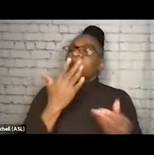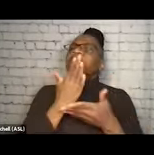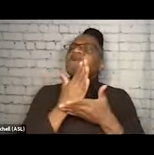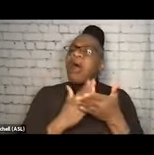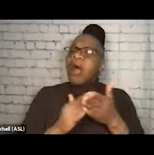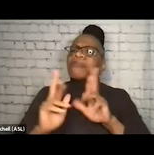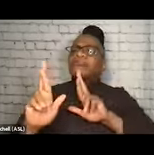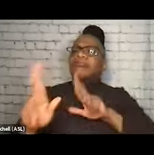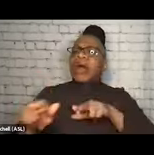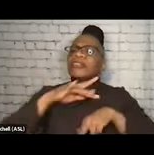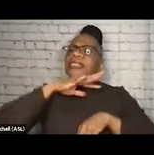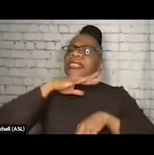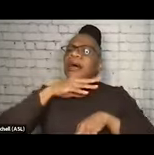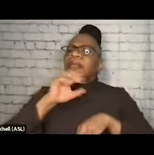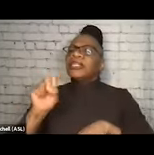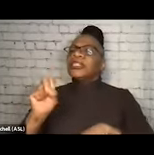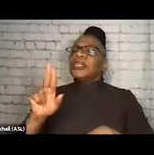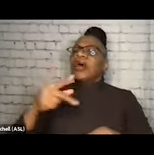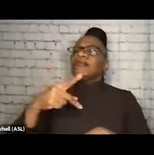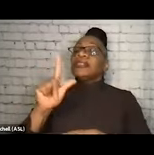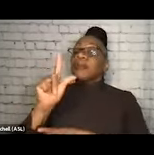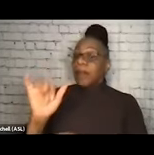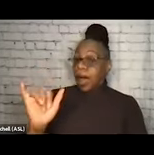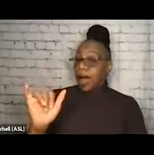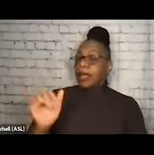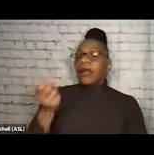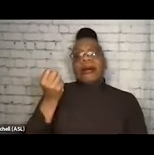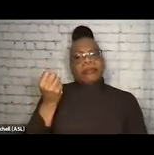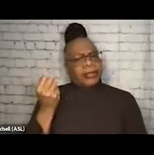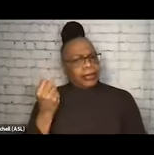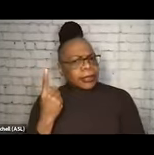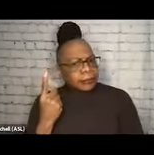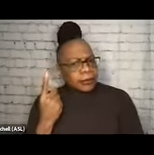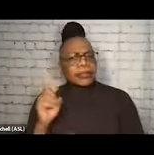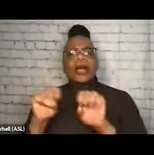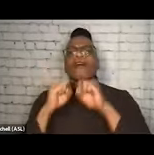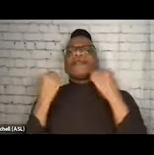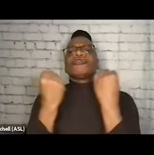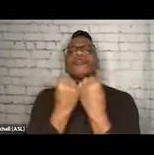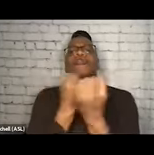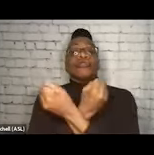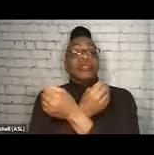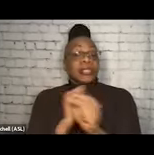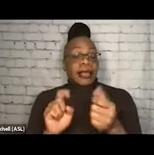to the contamination of supply, a perception of social safety nets, literal safety nets,